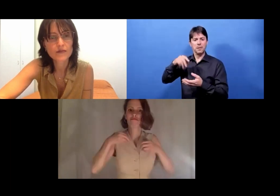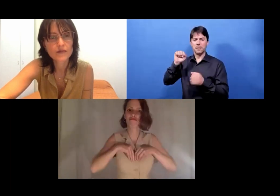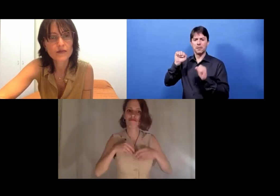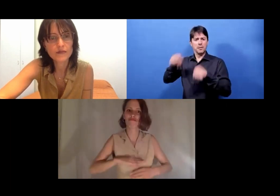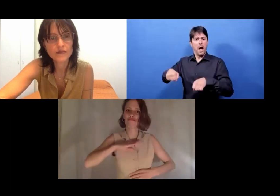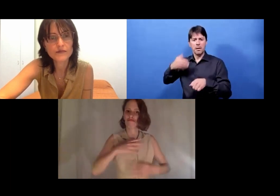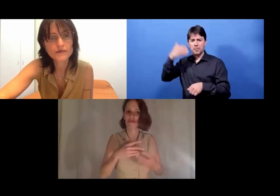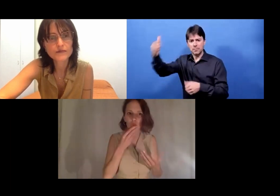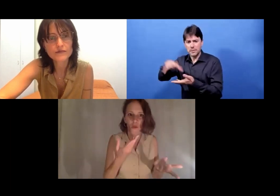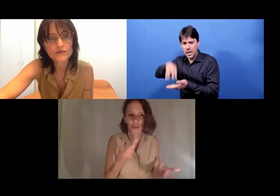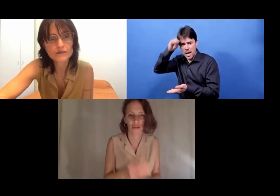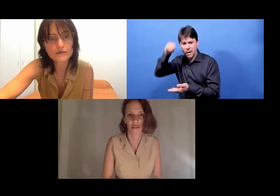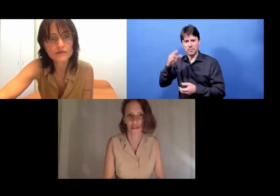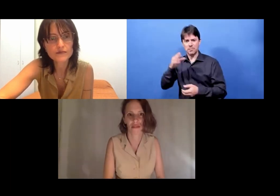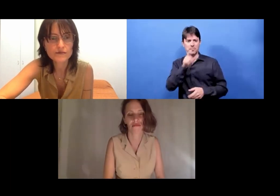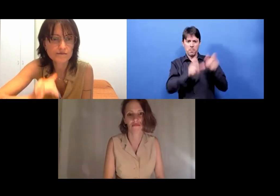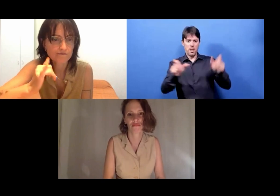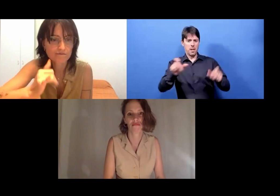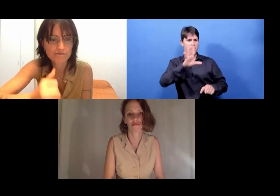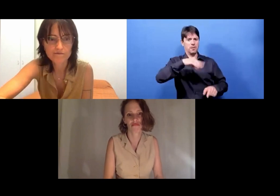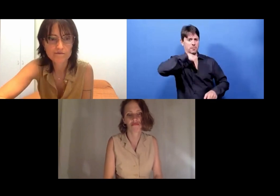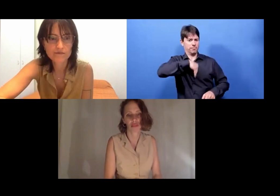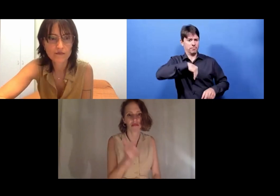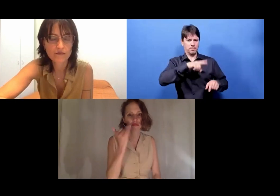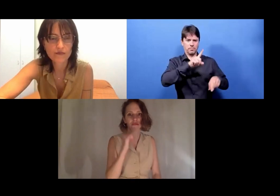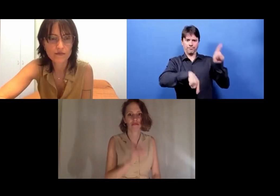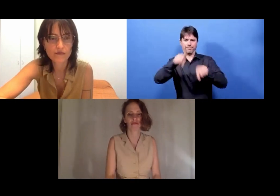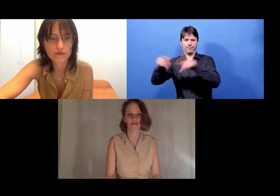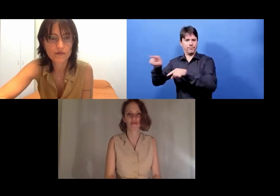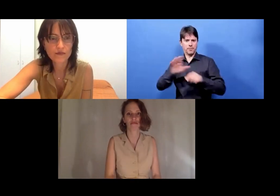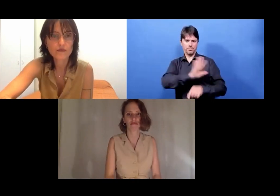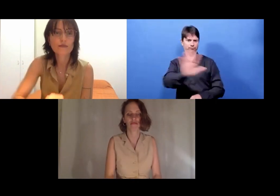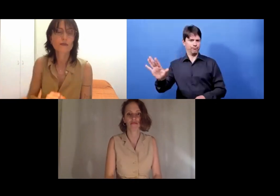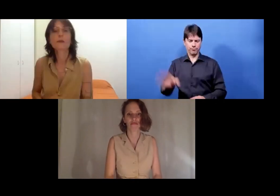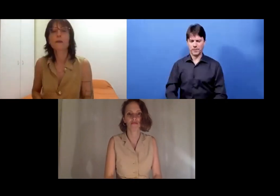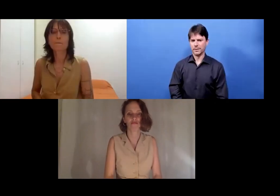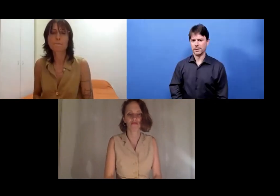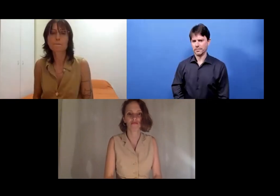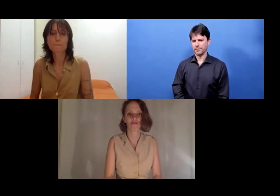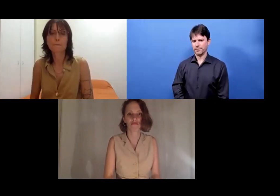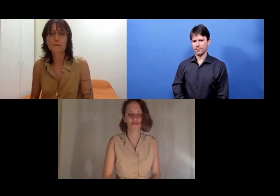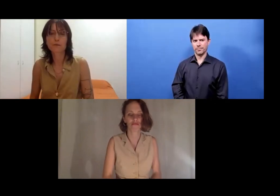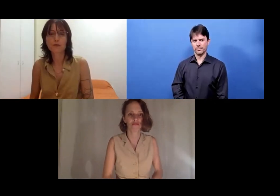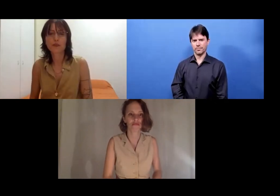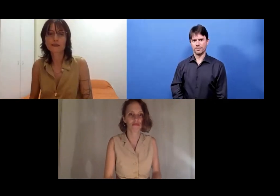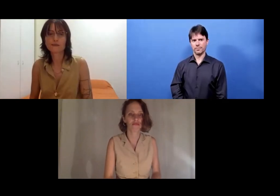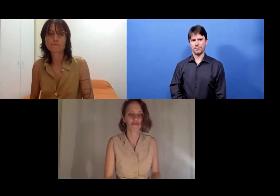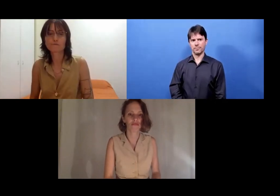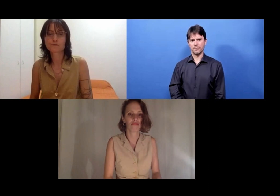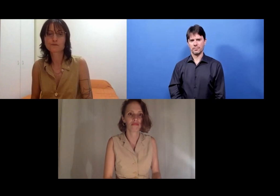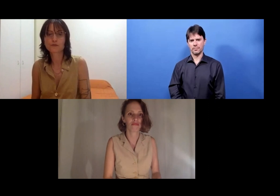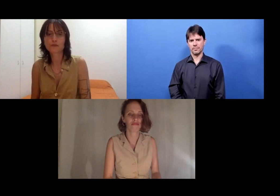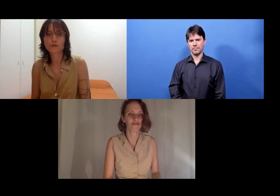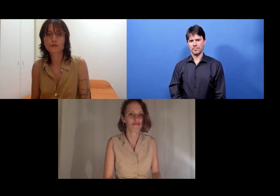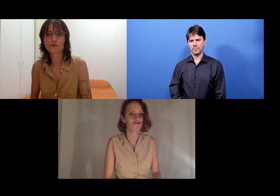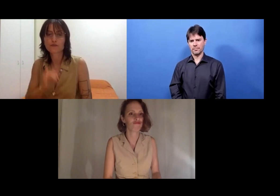And you can take what is there on your journey and make something of it.